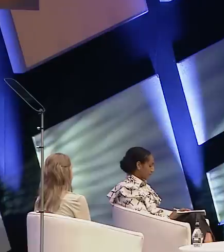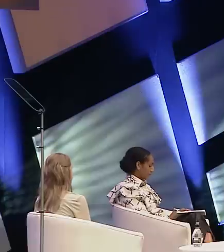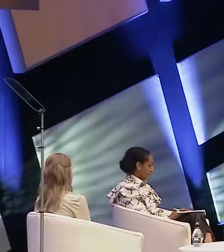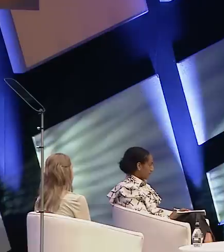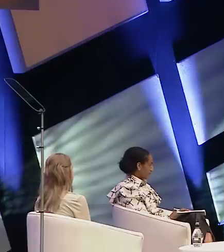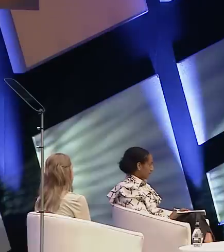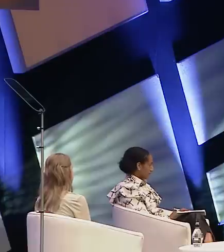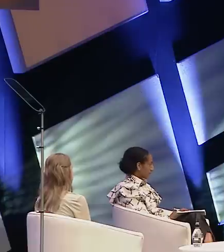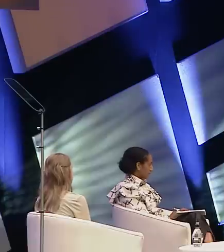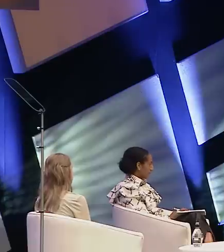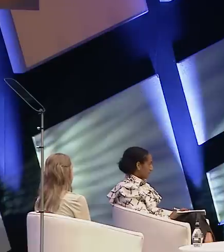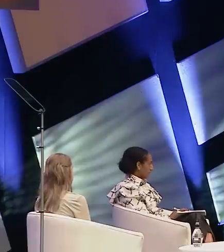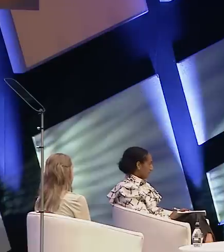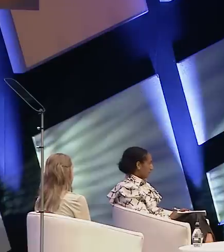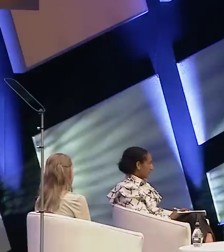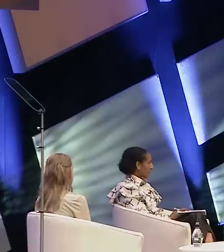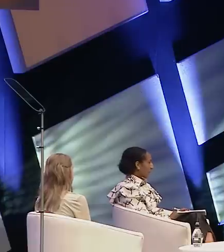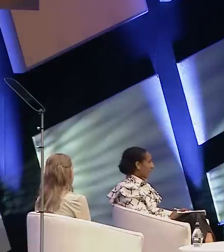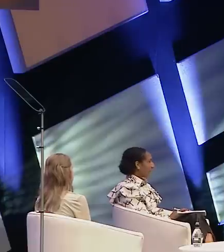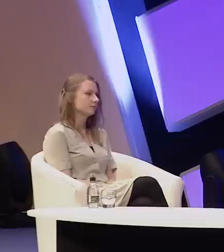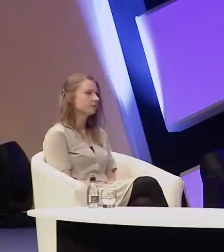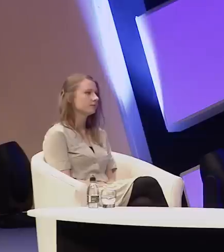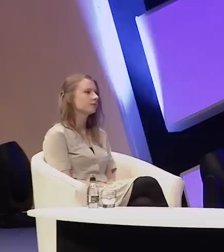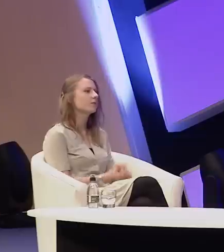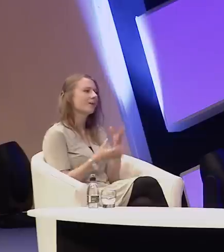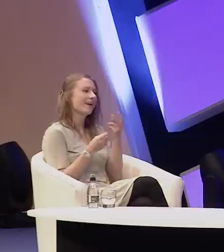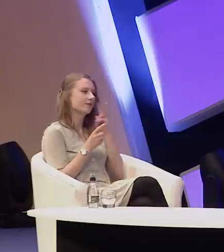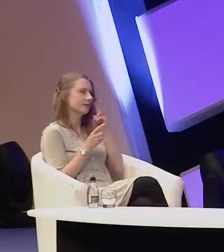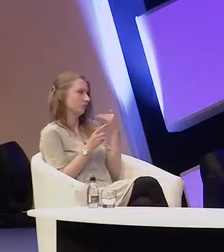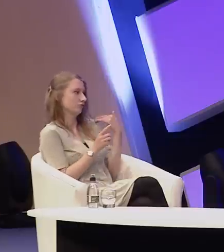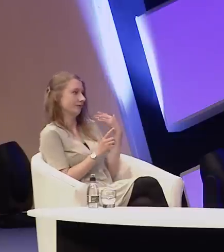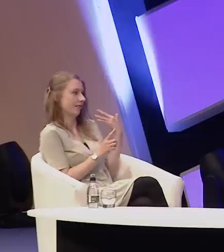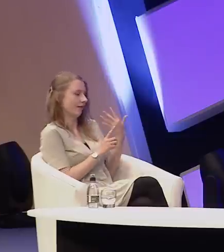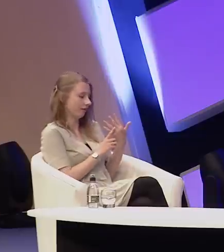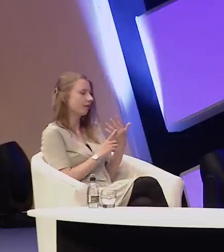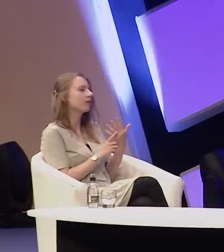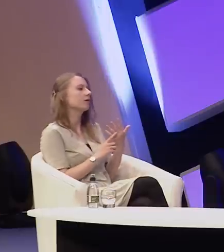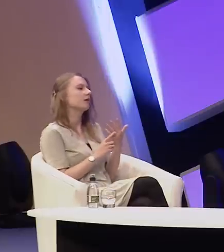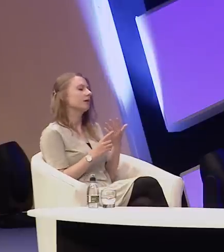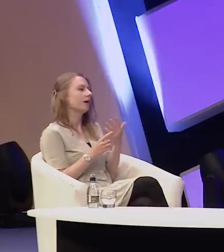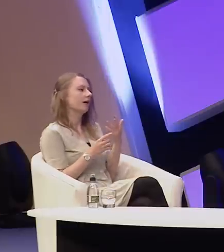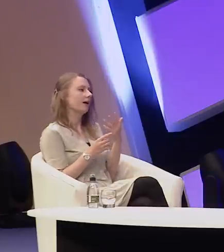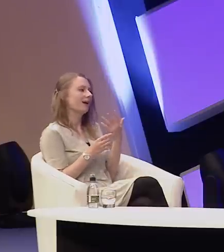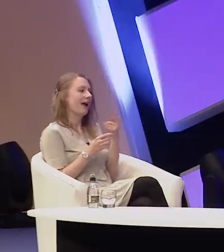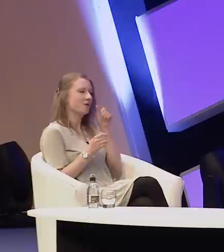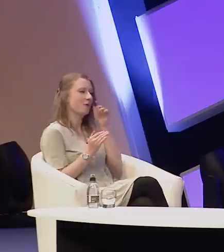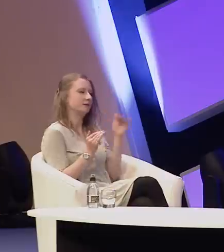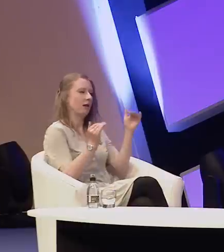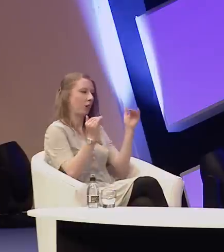they want to be identified with. We have seen recently - there's a low bar - but unprecedented